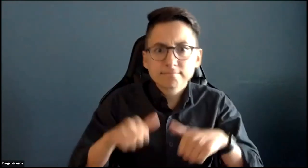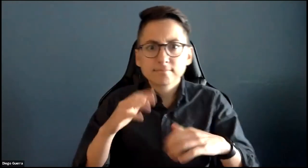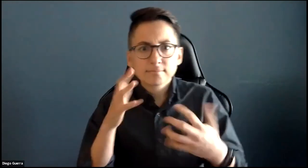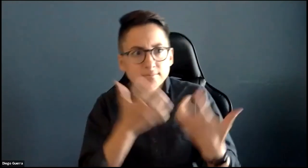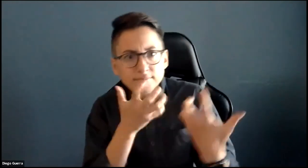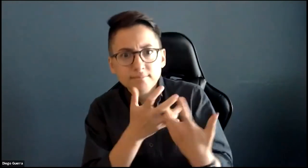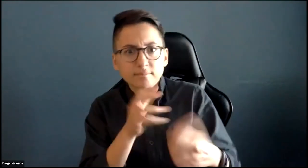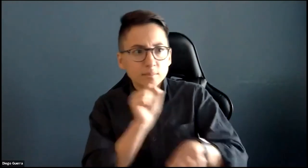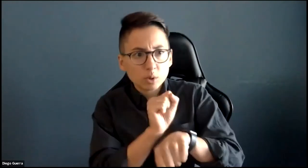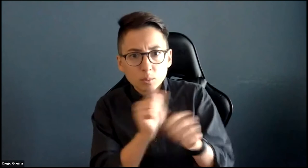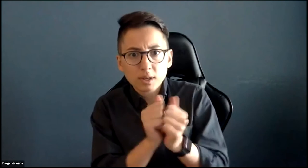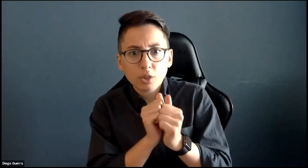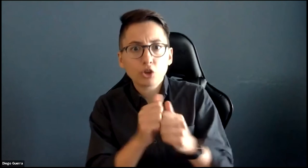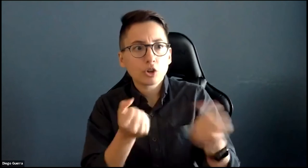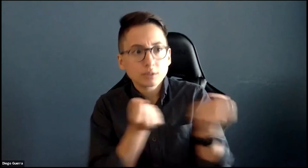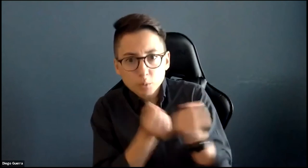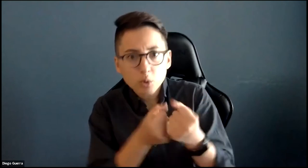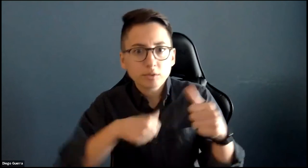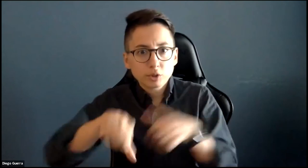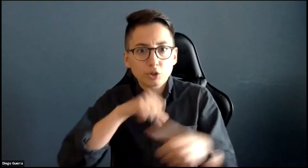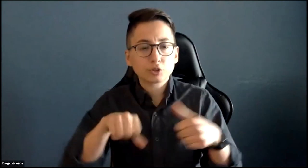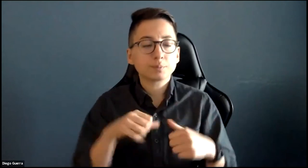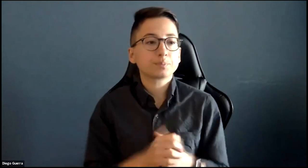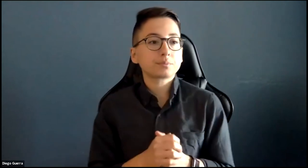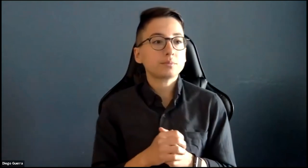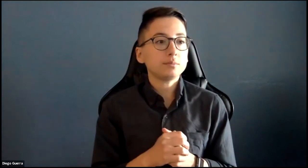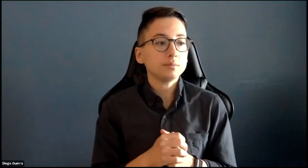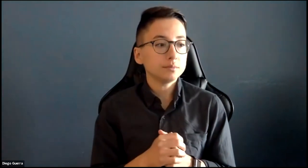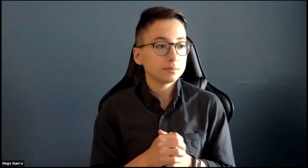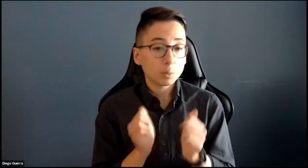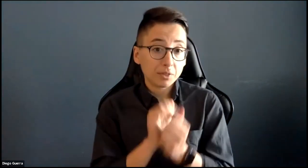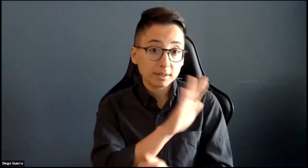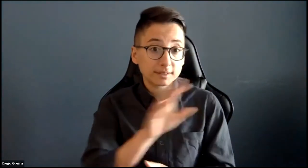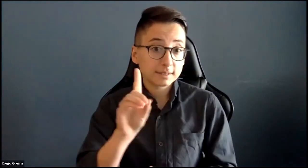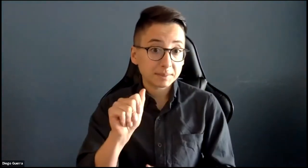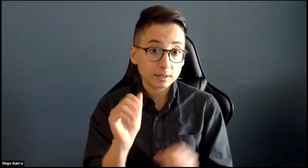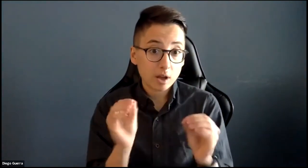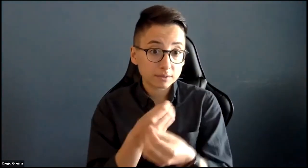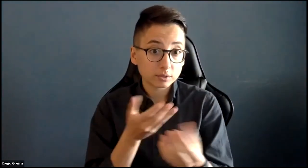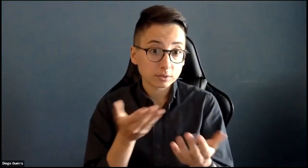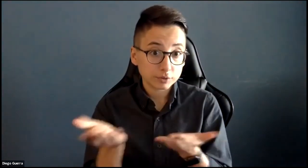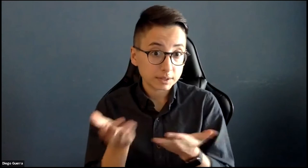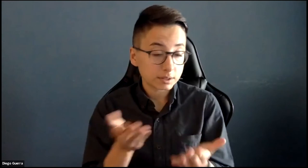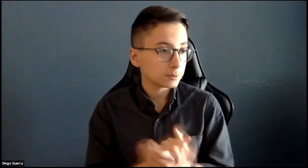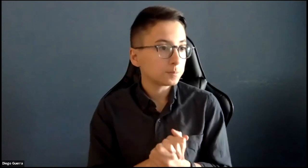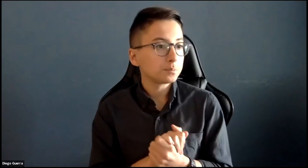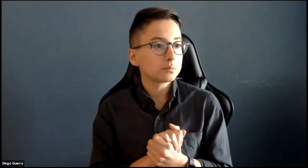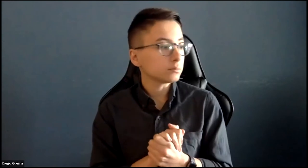It was a lot of uncertainty and doubt having to work together to support each other and we're looking forward to learning from them.